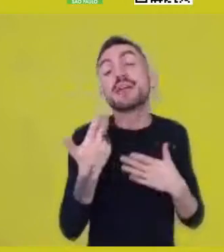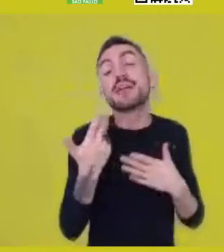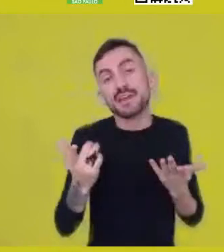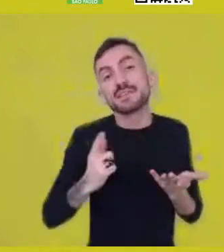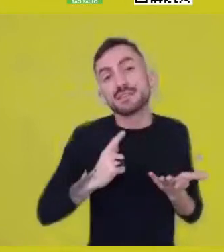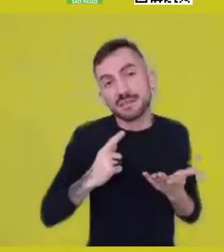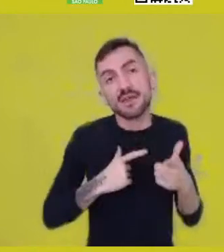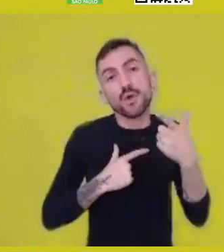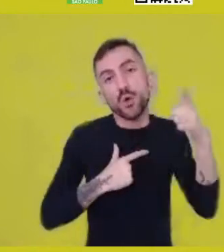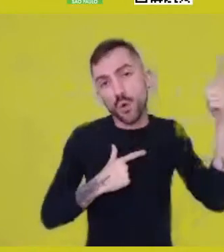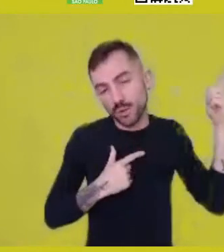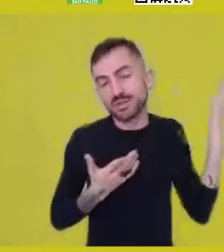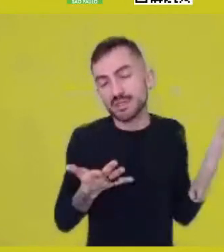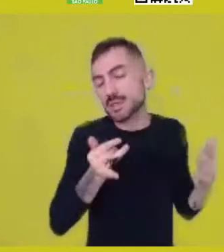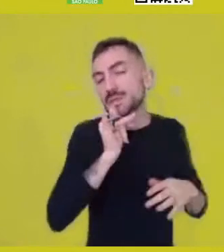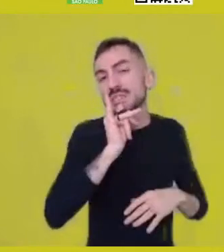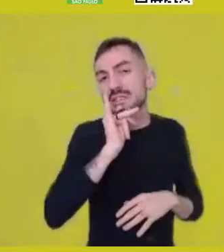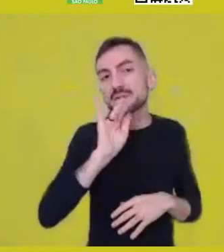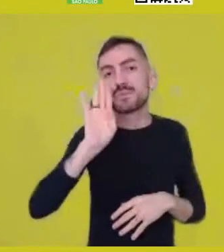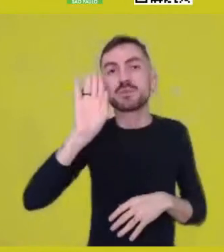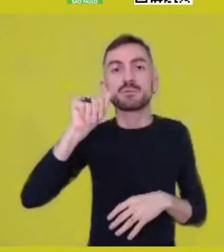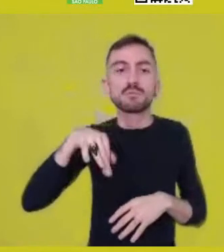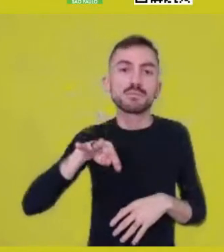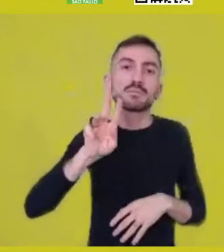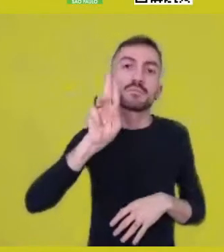Saying “Bantu” means mentioning a lexical stem.